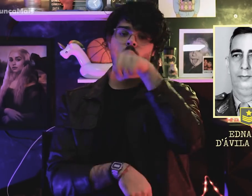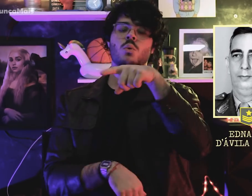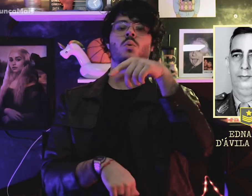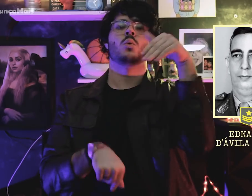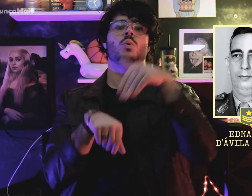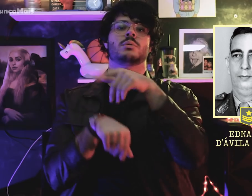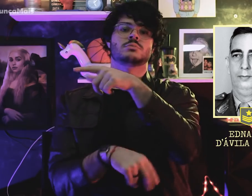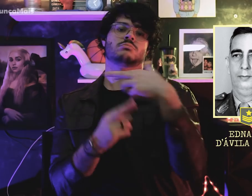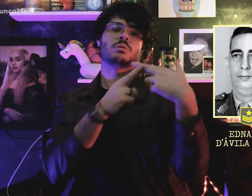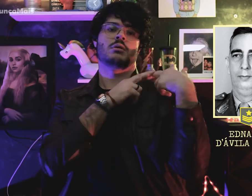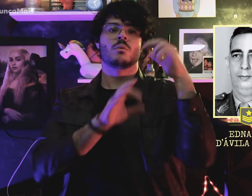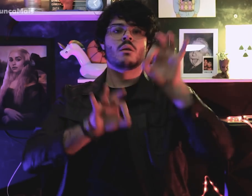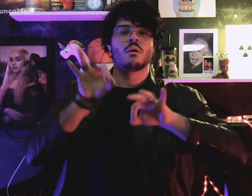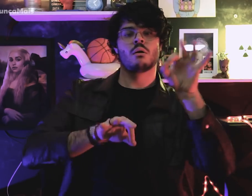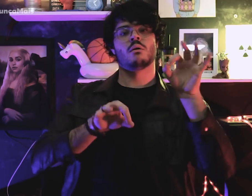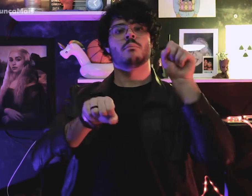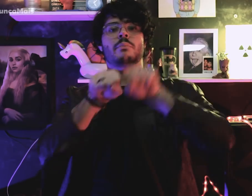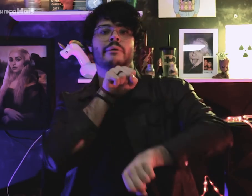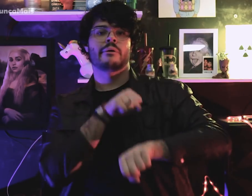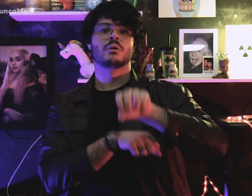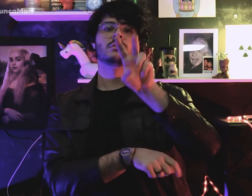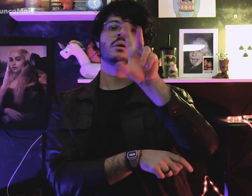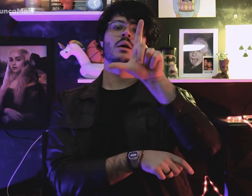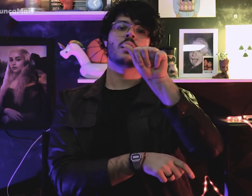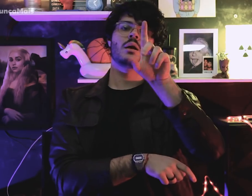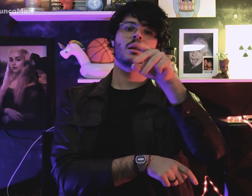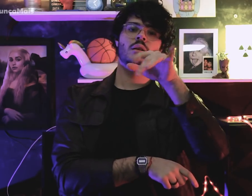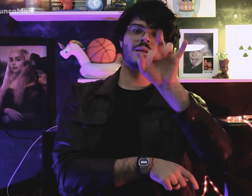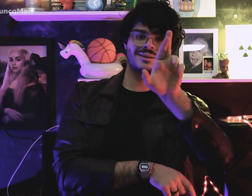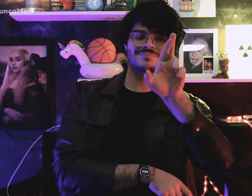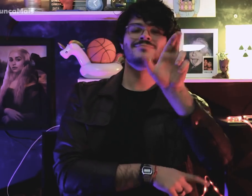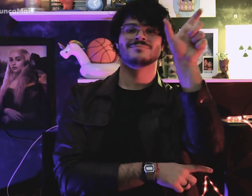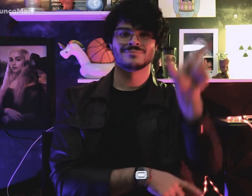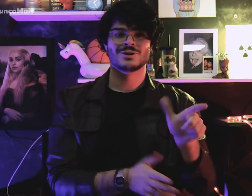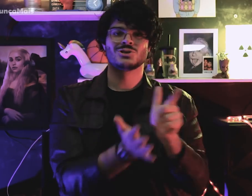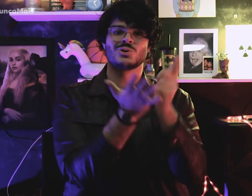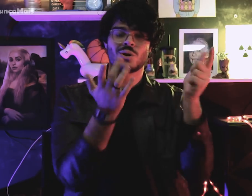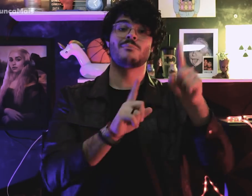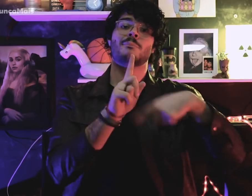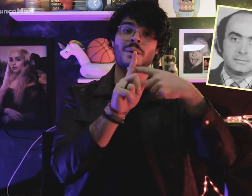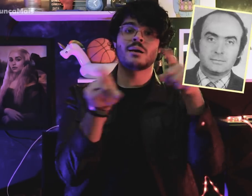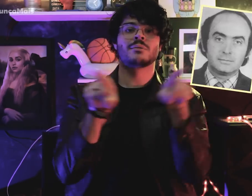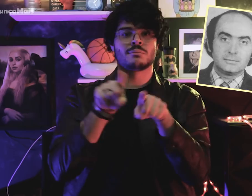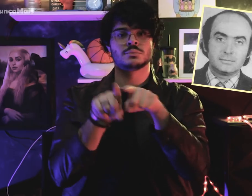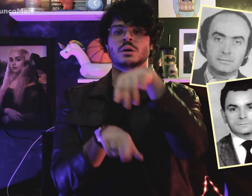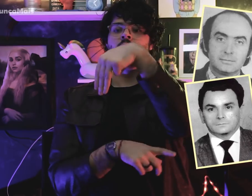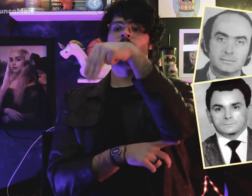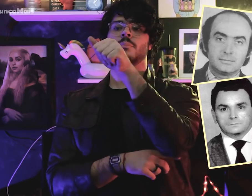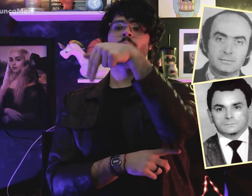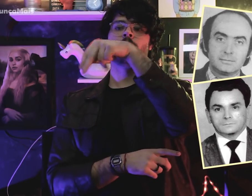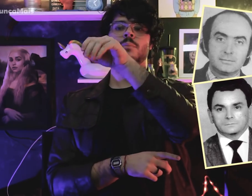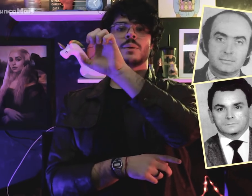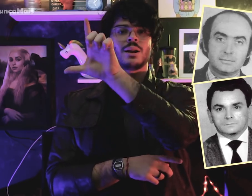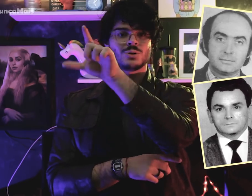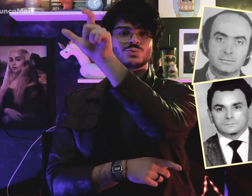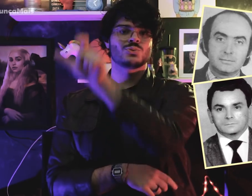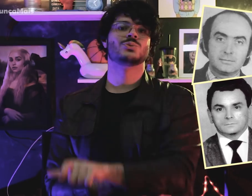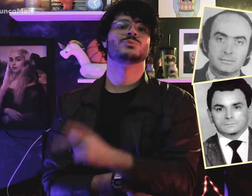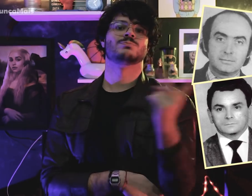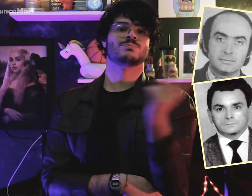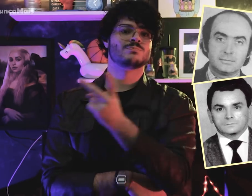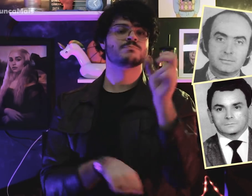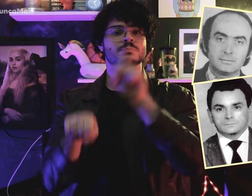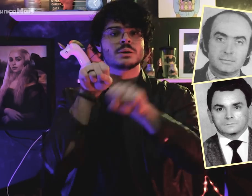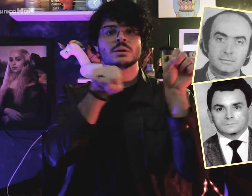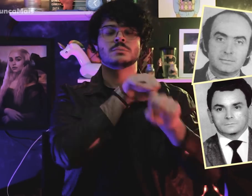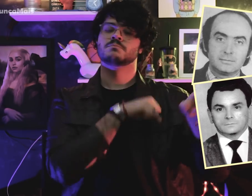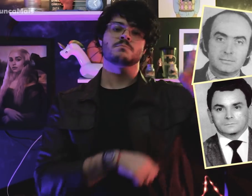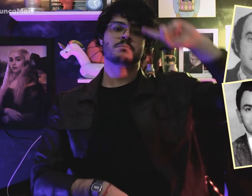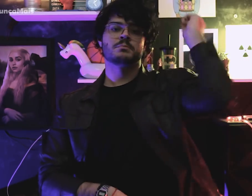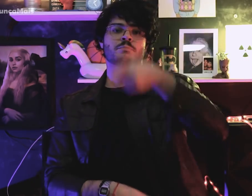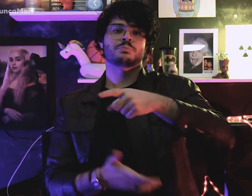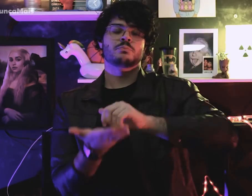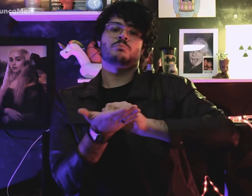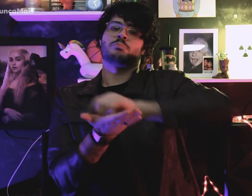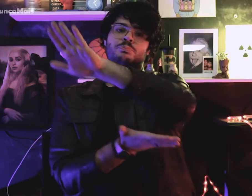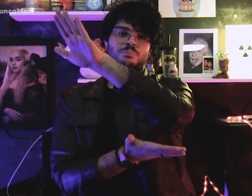responsável pela morte do Vladimir Herzog e de Manoel Fiel Filho.